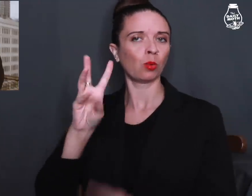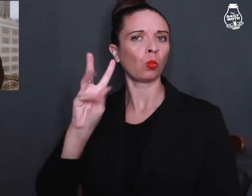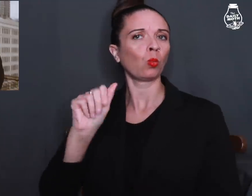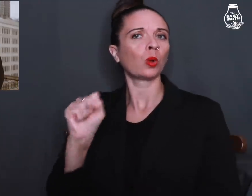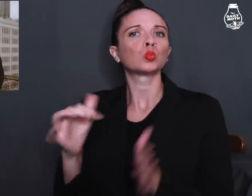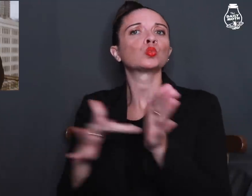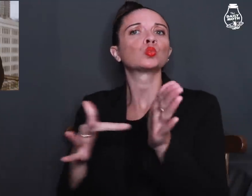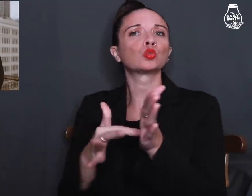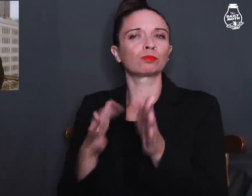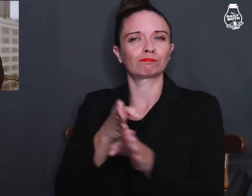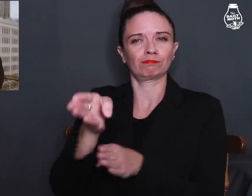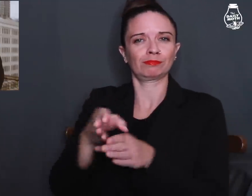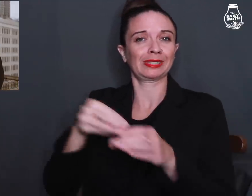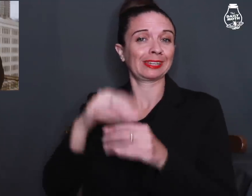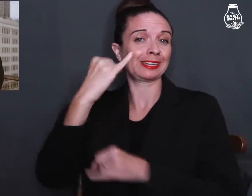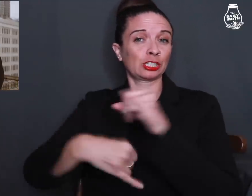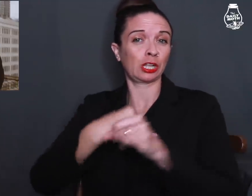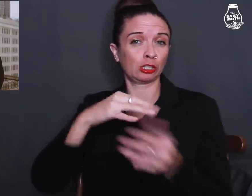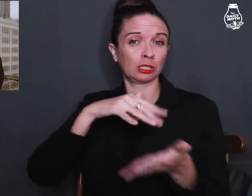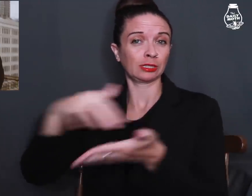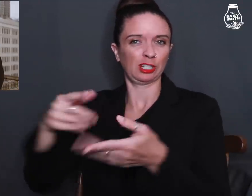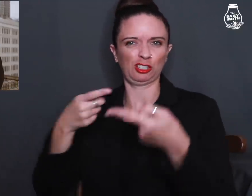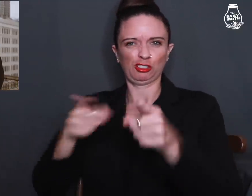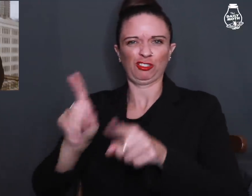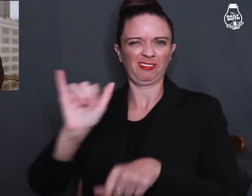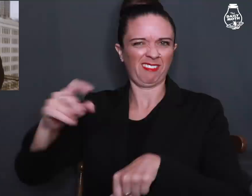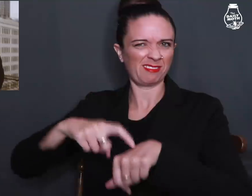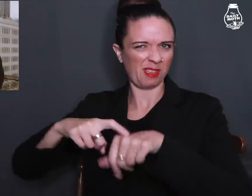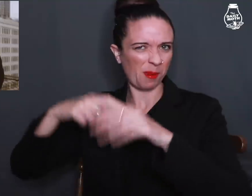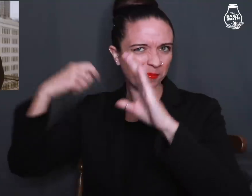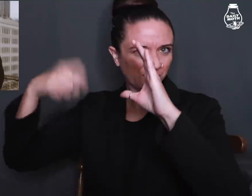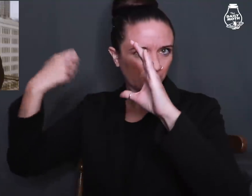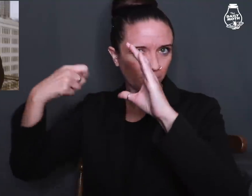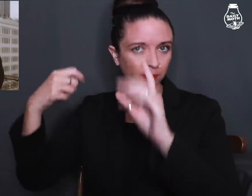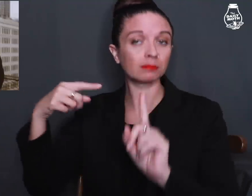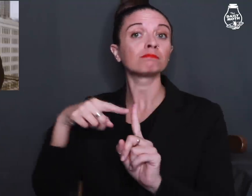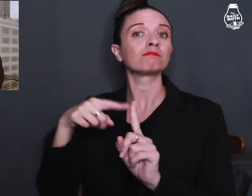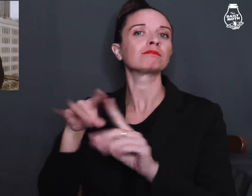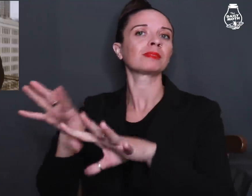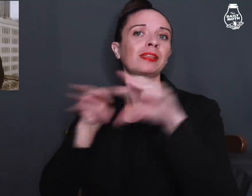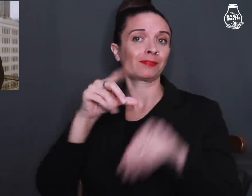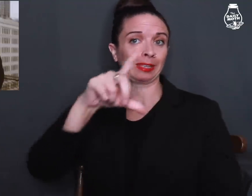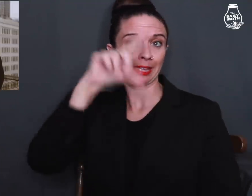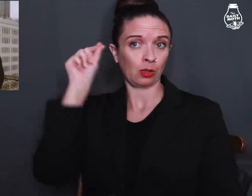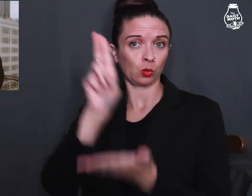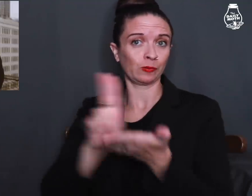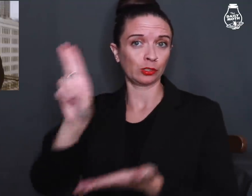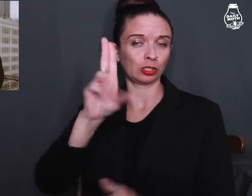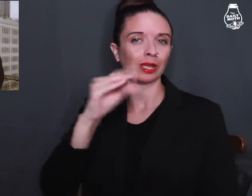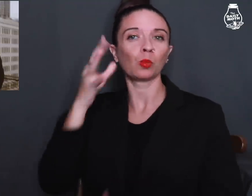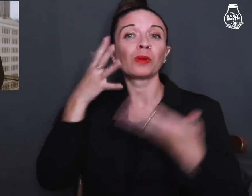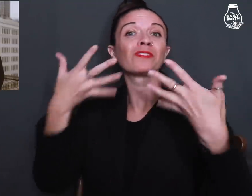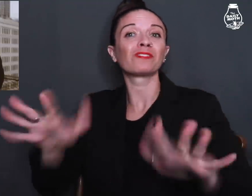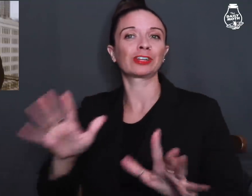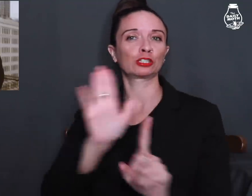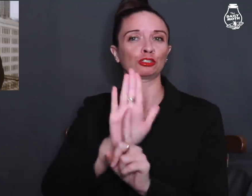was a junior majoring in International Studies during the time of filming. She has left Gallaudet University and will finish